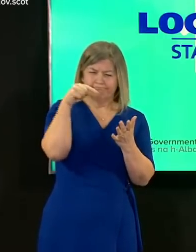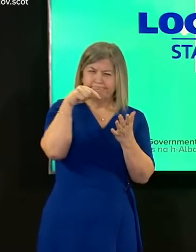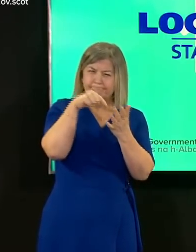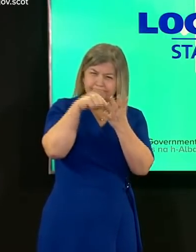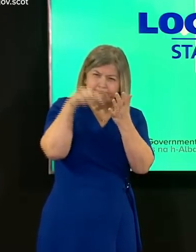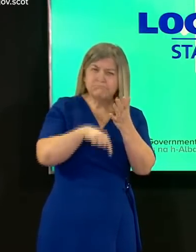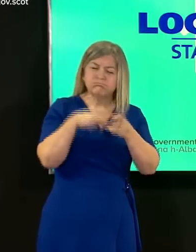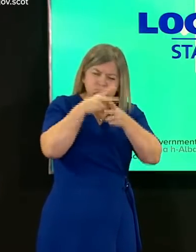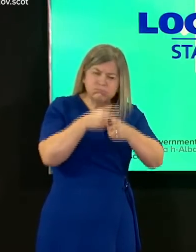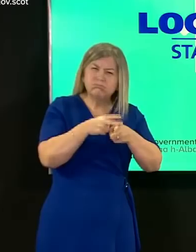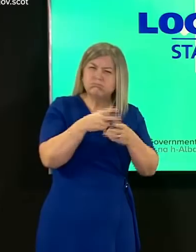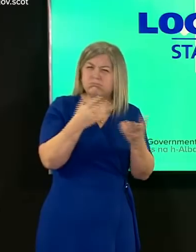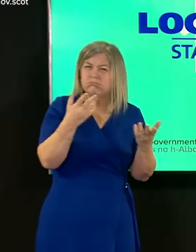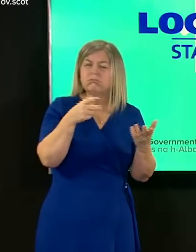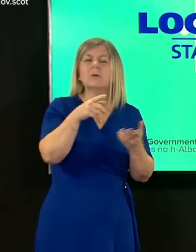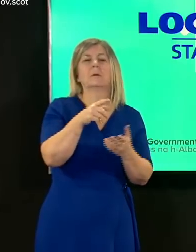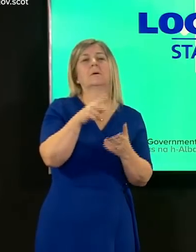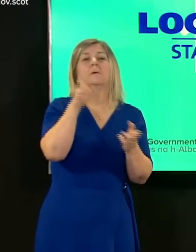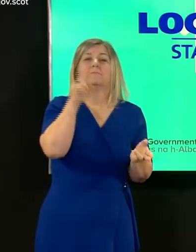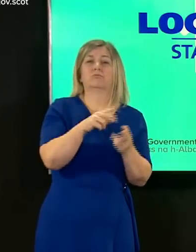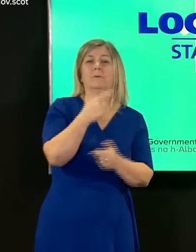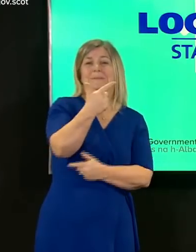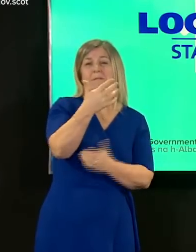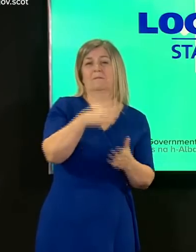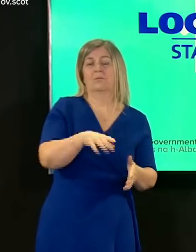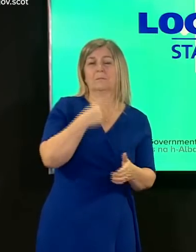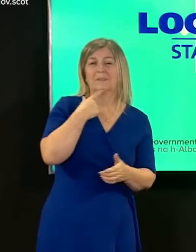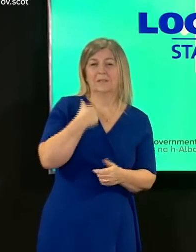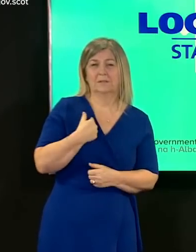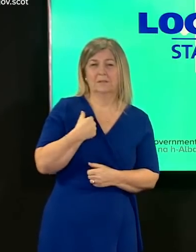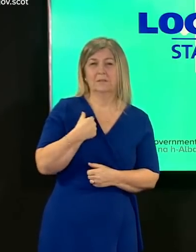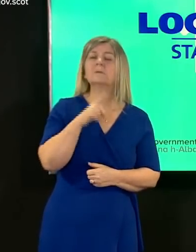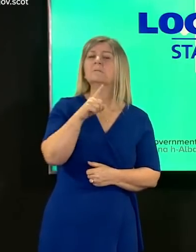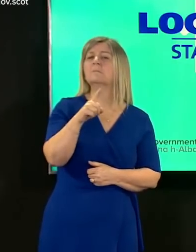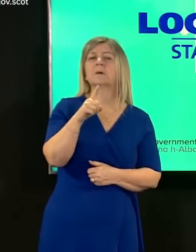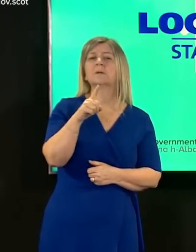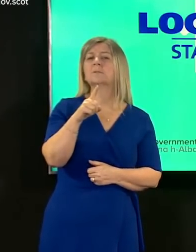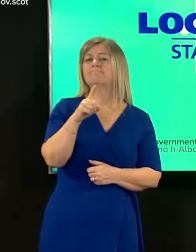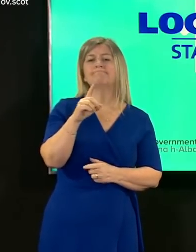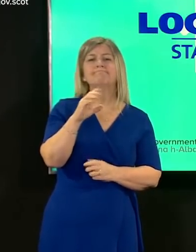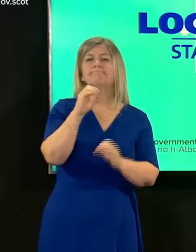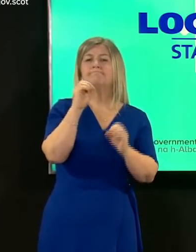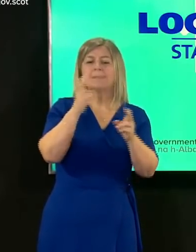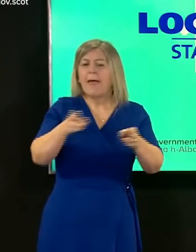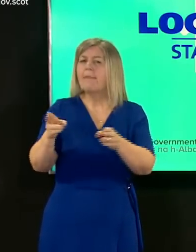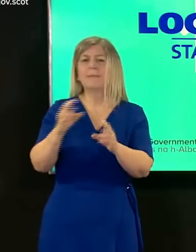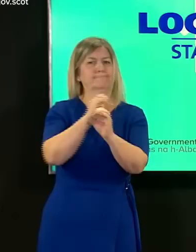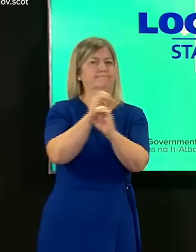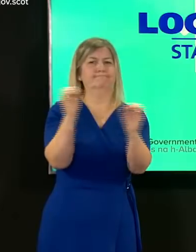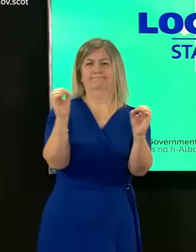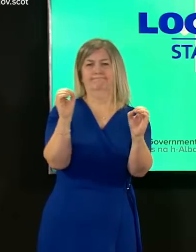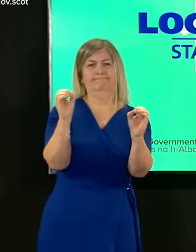seven from yesterday in addition no deaths were registered in the last 24 hours of patients who